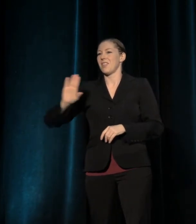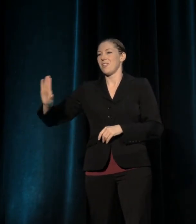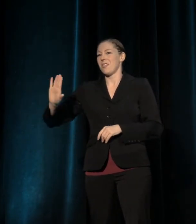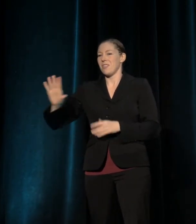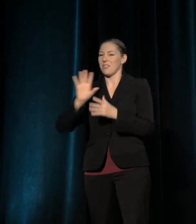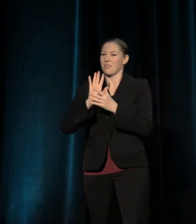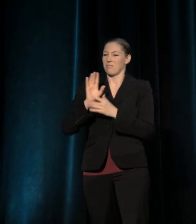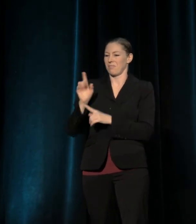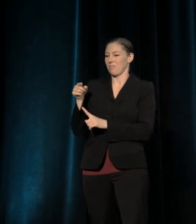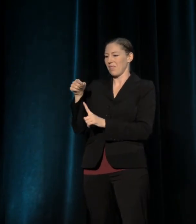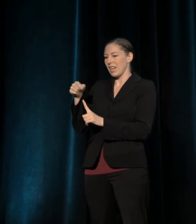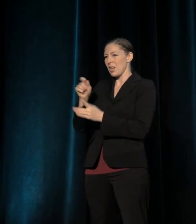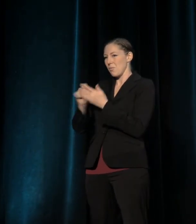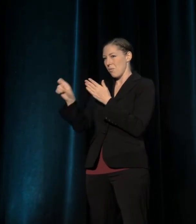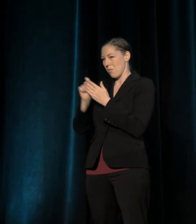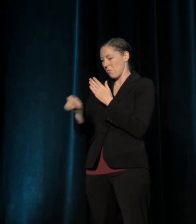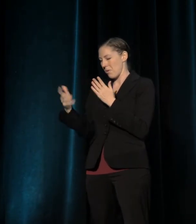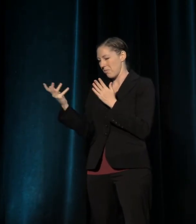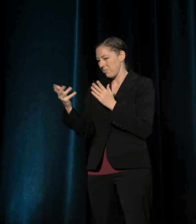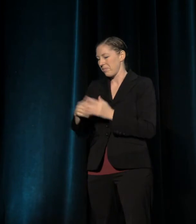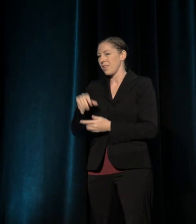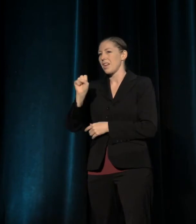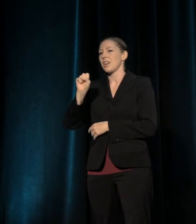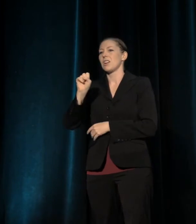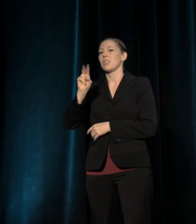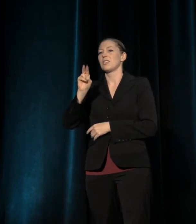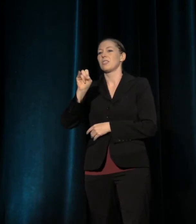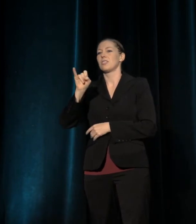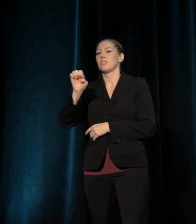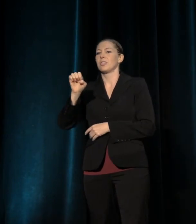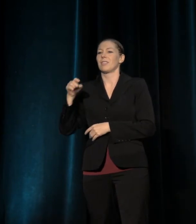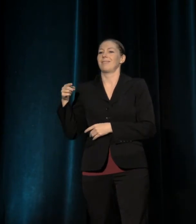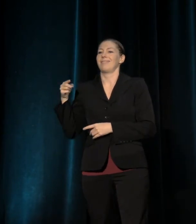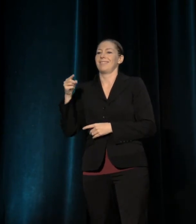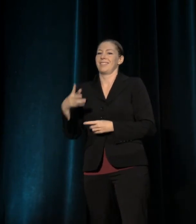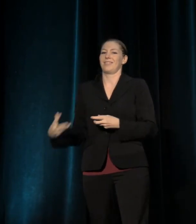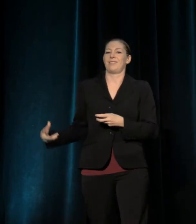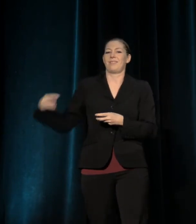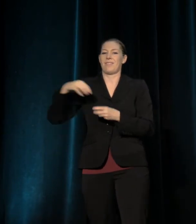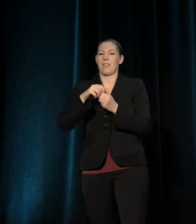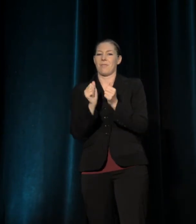he wrote, "Susie Medak is a mixture of the Barefoot Contessa and Tony Soprano."